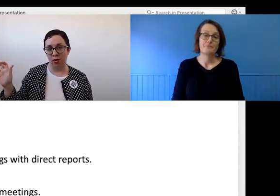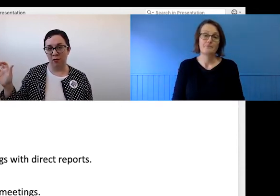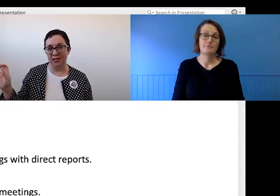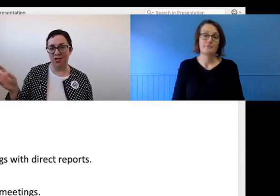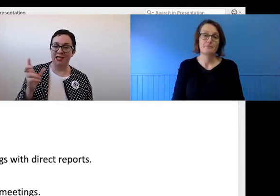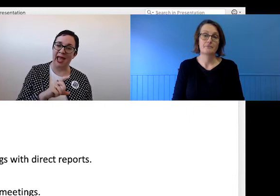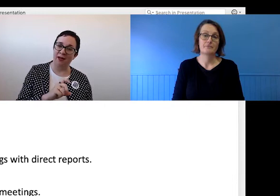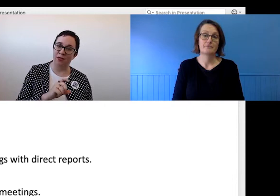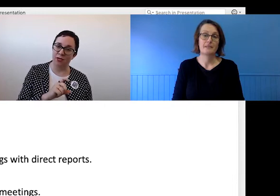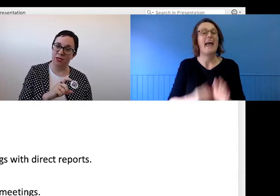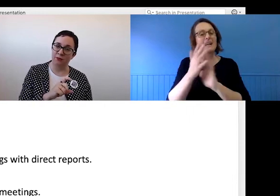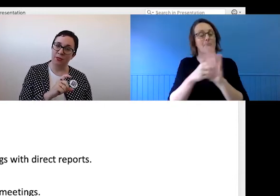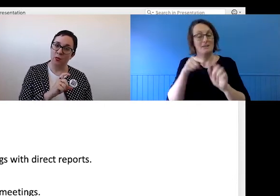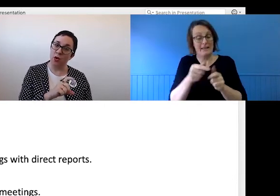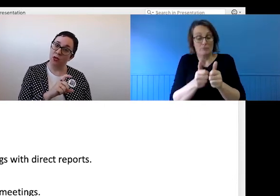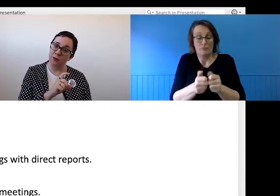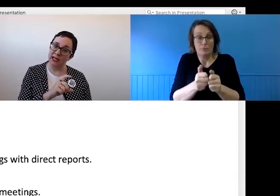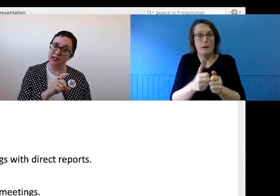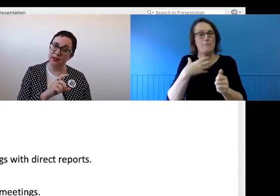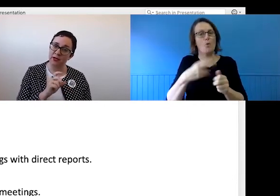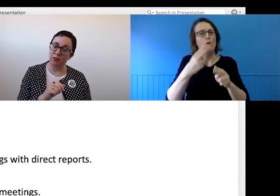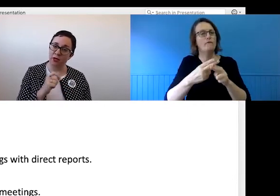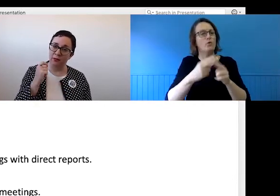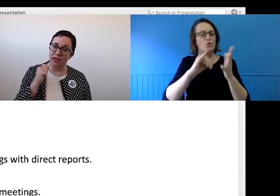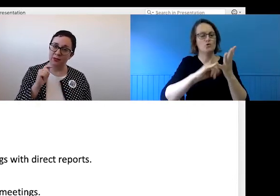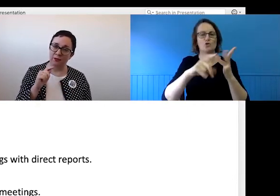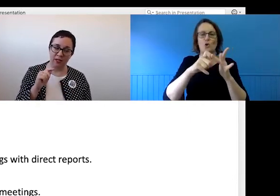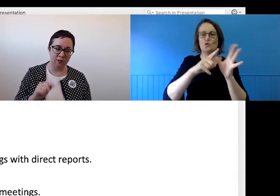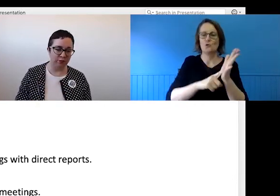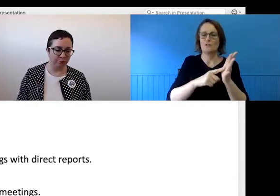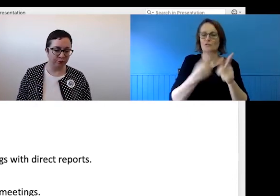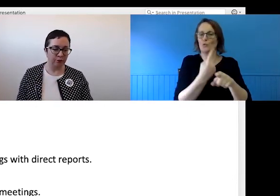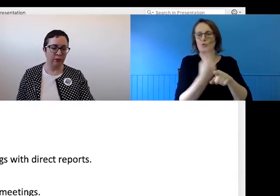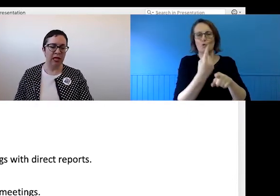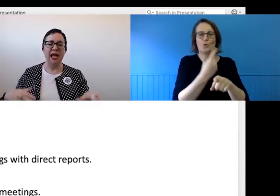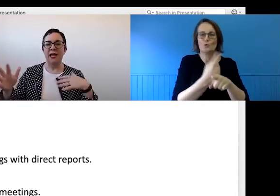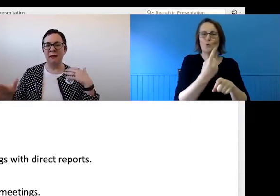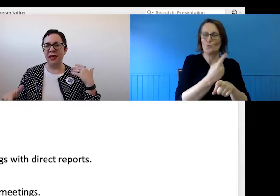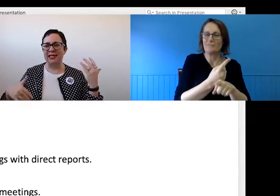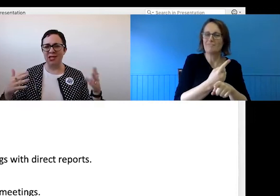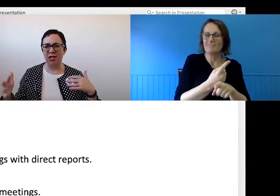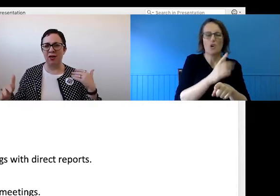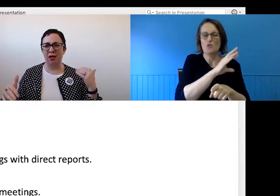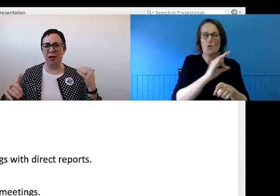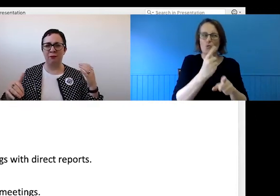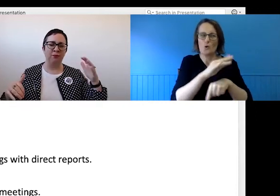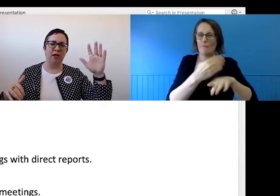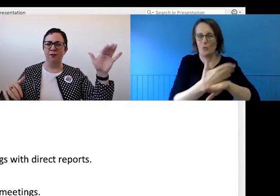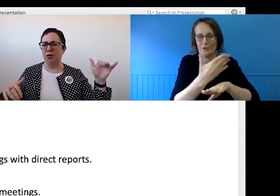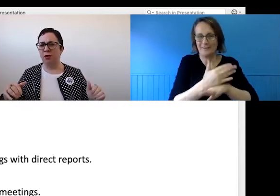conversations out of those workload meetings to make those workload meetings more effective. And scheduling virtual coffees, or